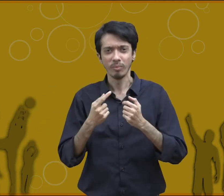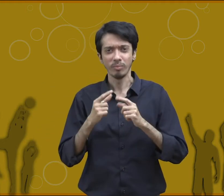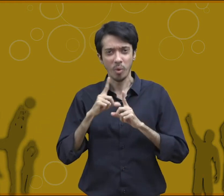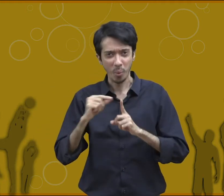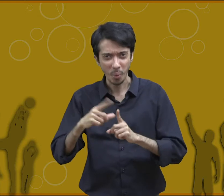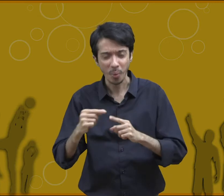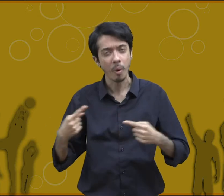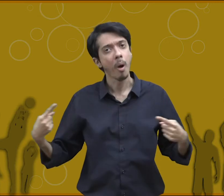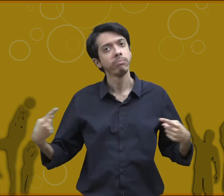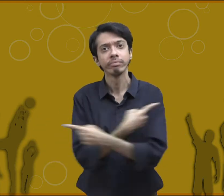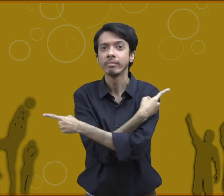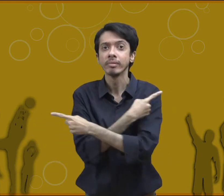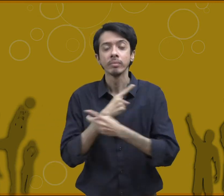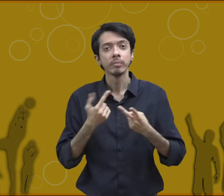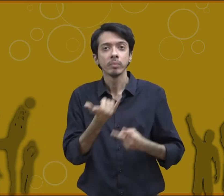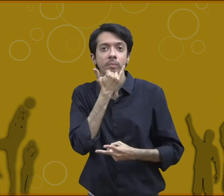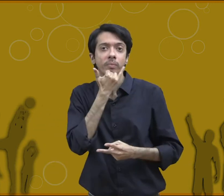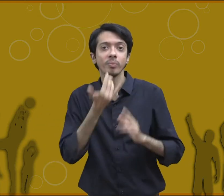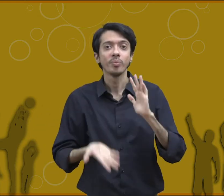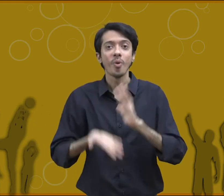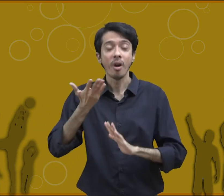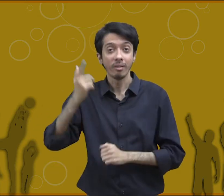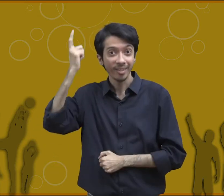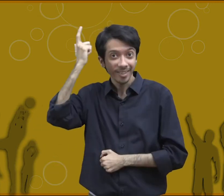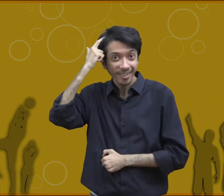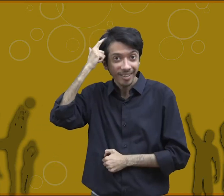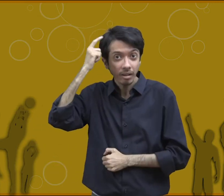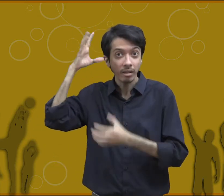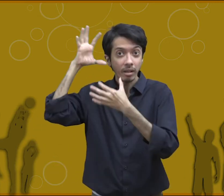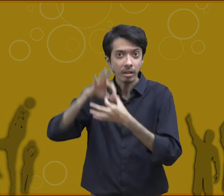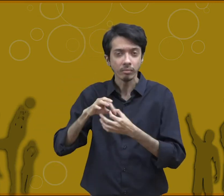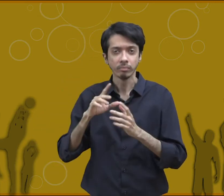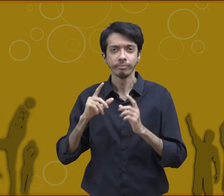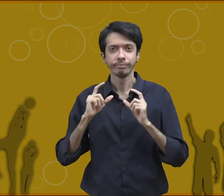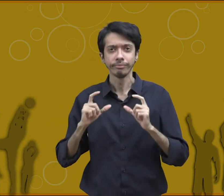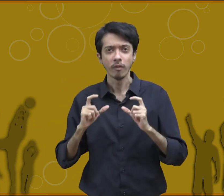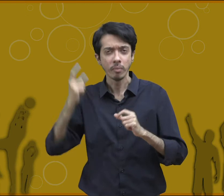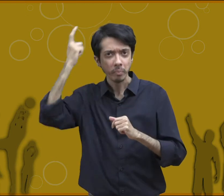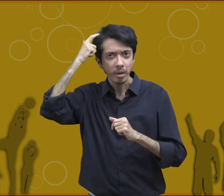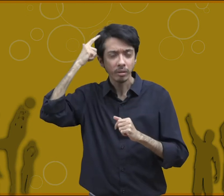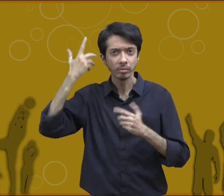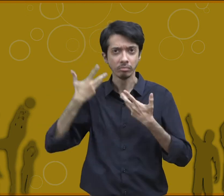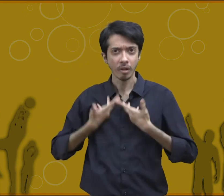then our body will not function properly so we need to be very careful for smooth functioning